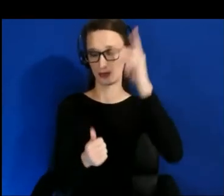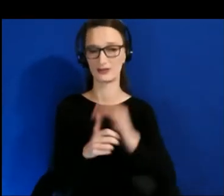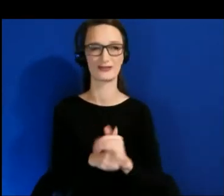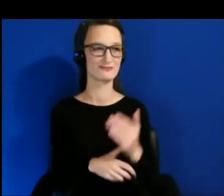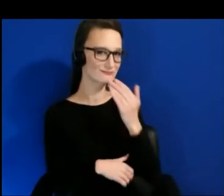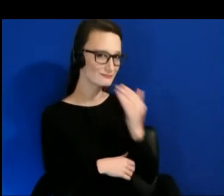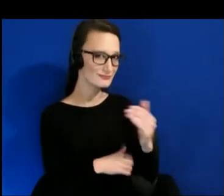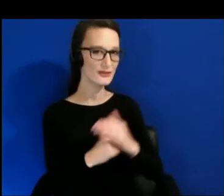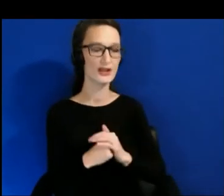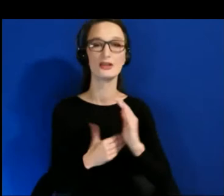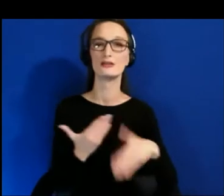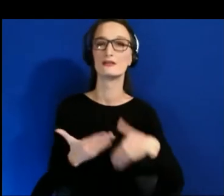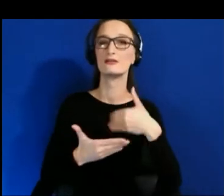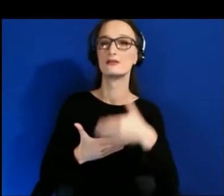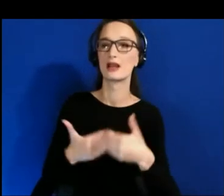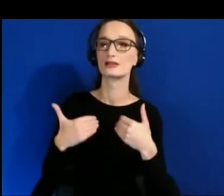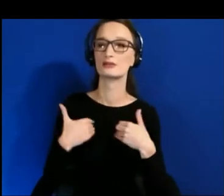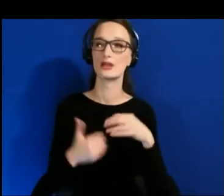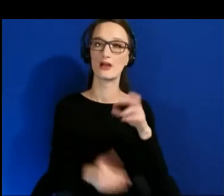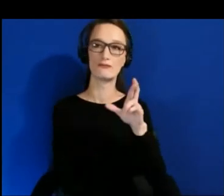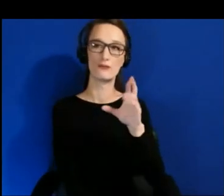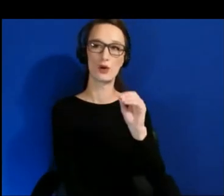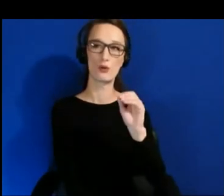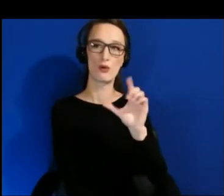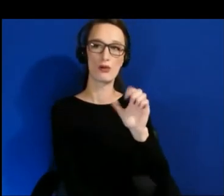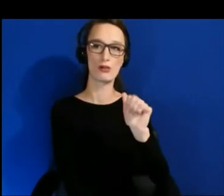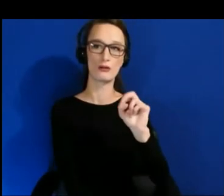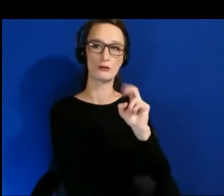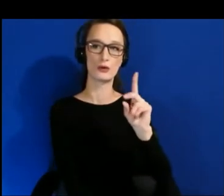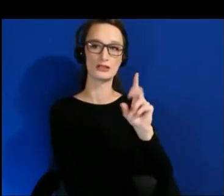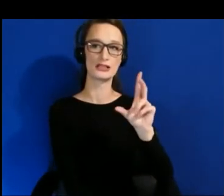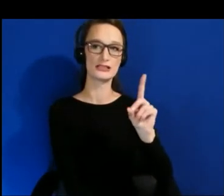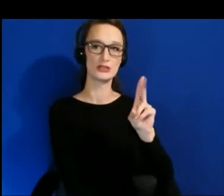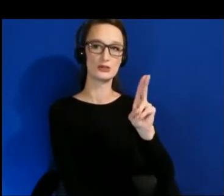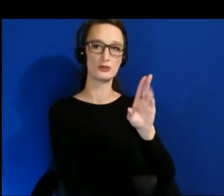Next we'll hear from Roland Dubois. Roland? Thank you so much for having me.